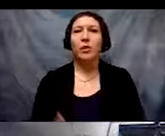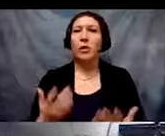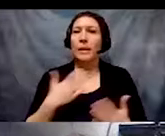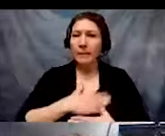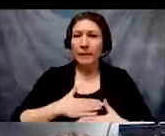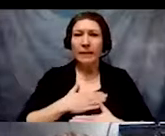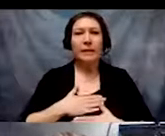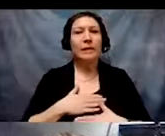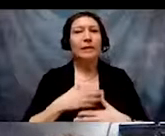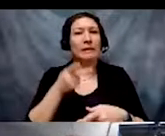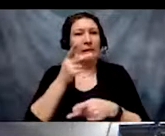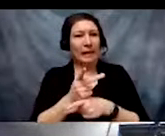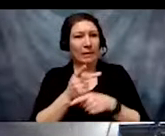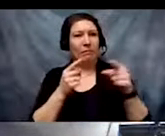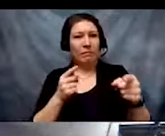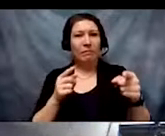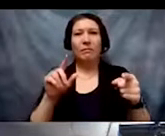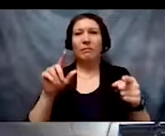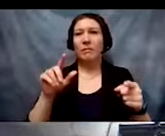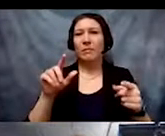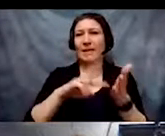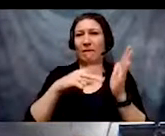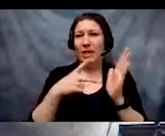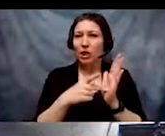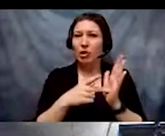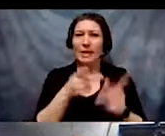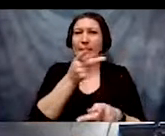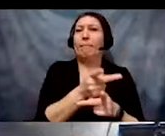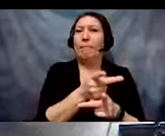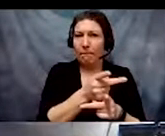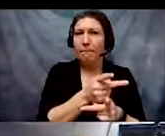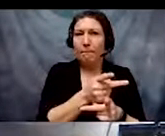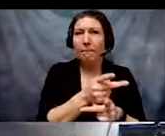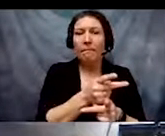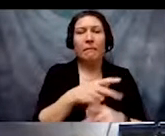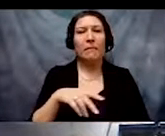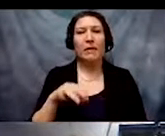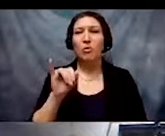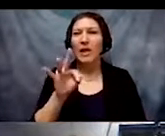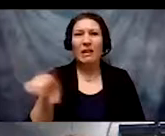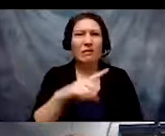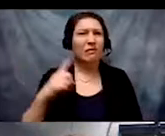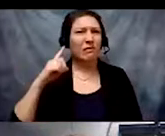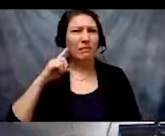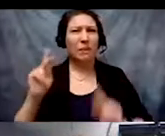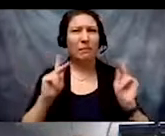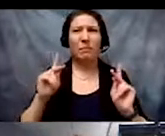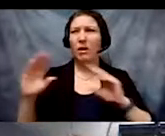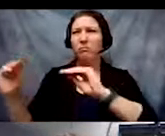TL Lewis' definition at hand whenever you hear people talking about who is